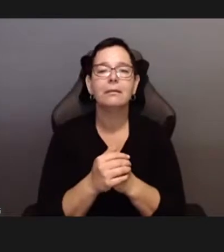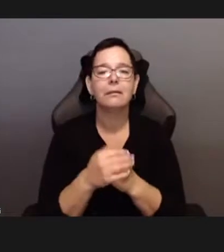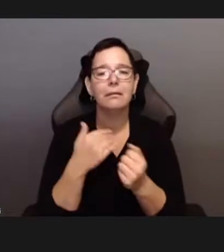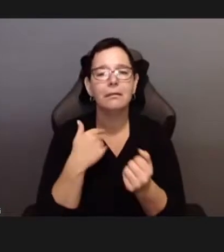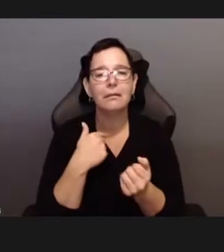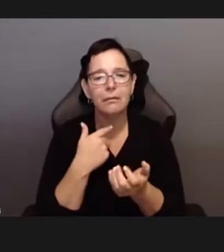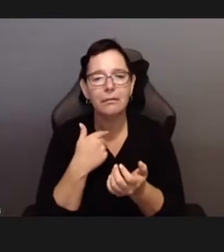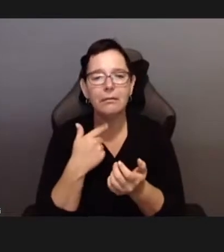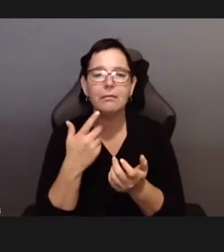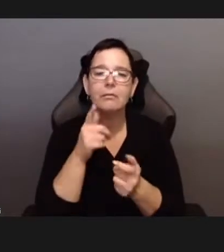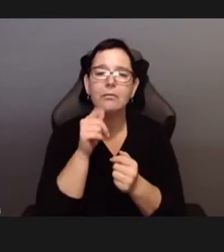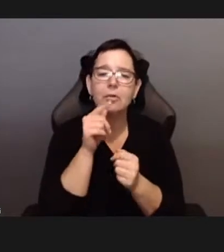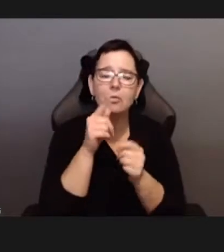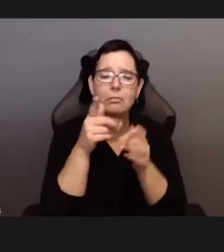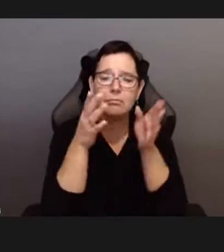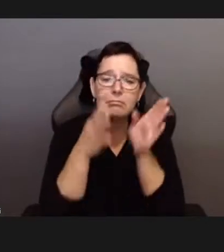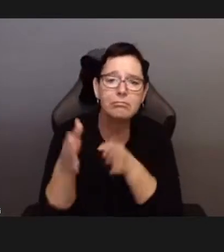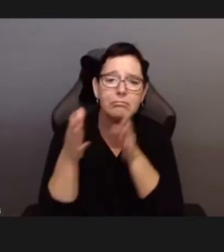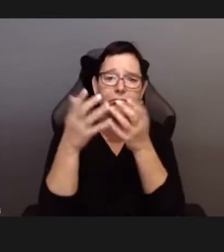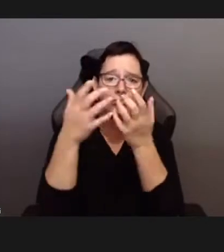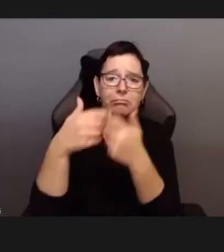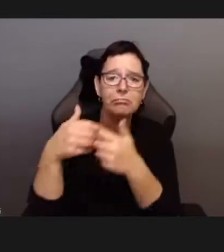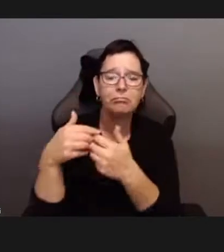around sex, sexuality, intimacies